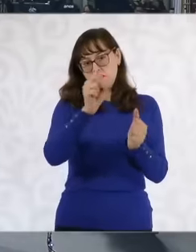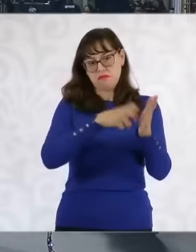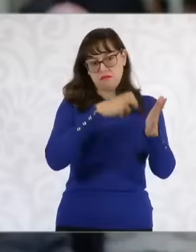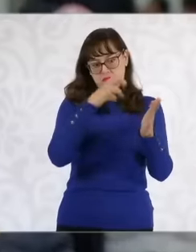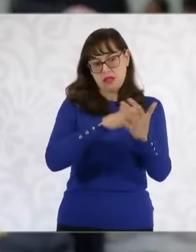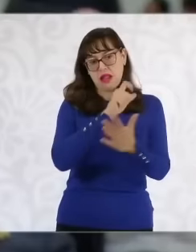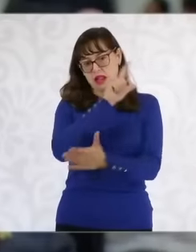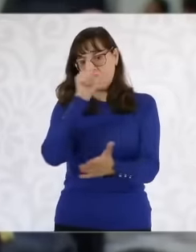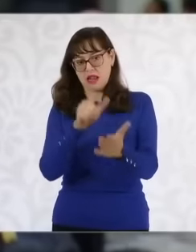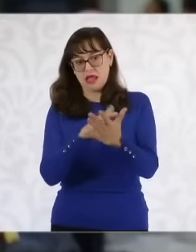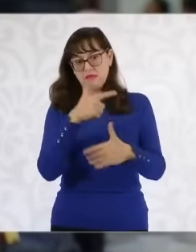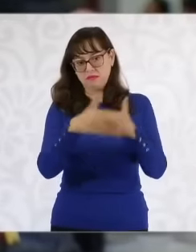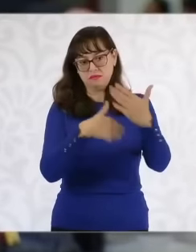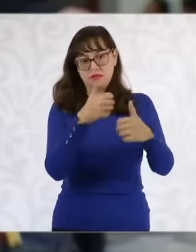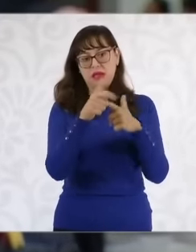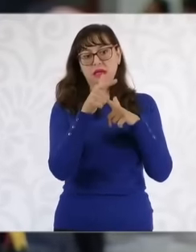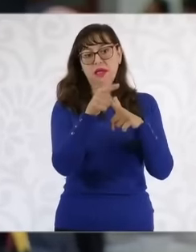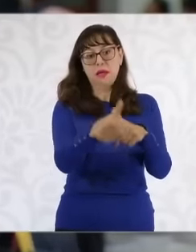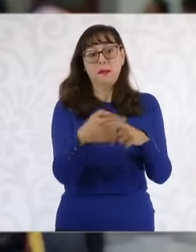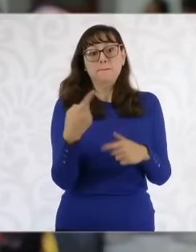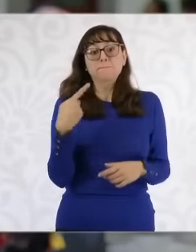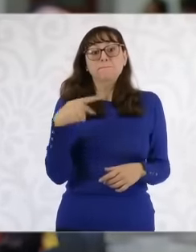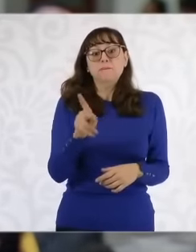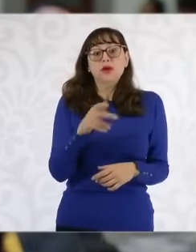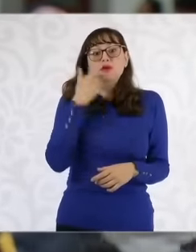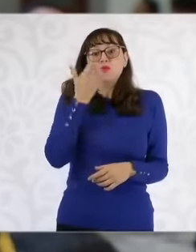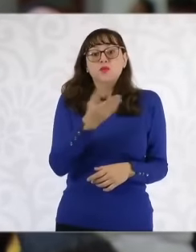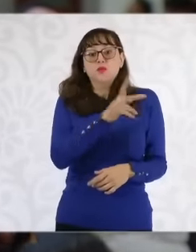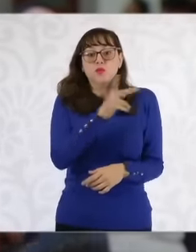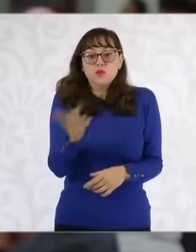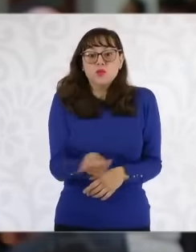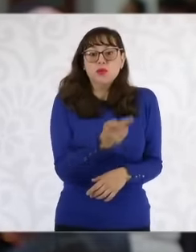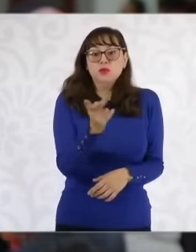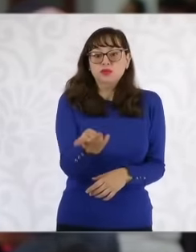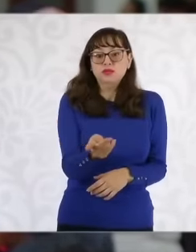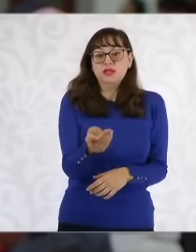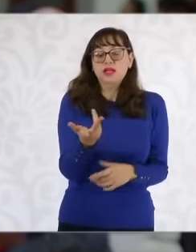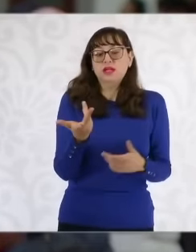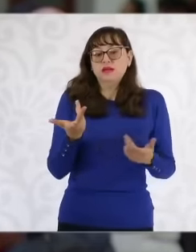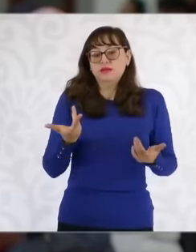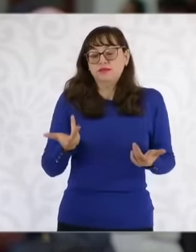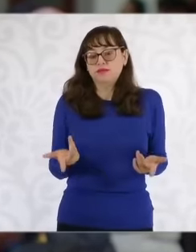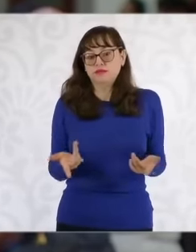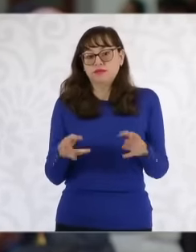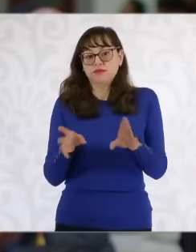the various profiles. Well, they have been encouraged or have seen the first requirements details of